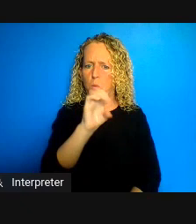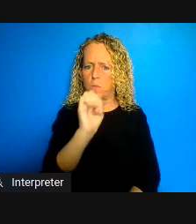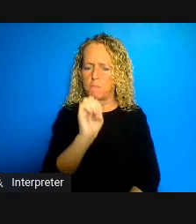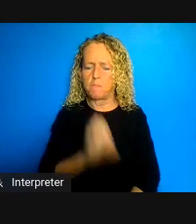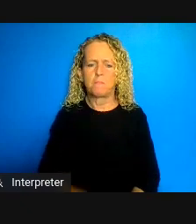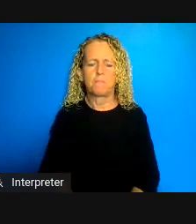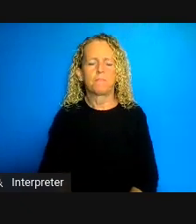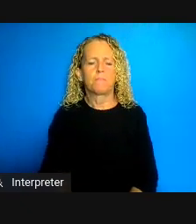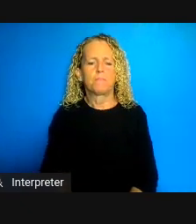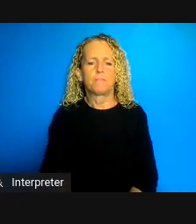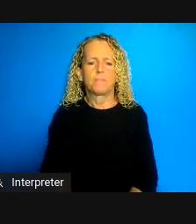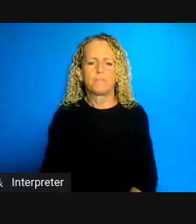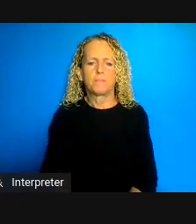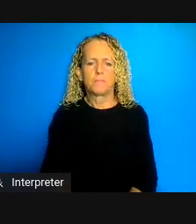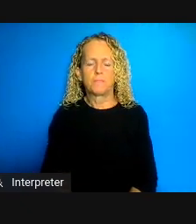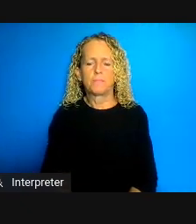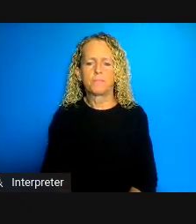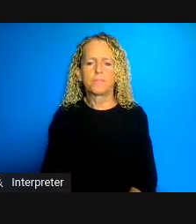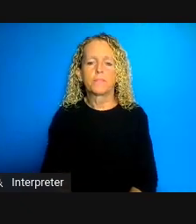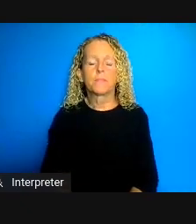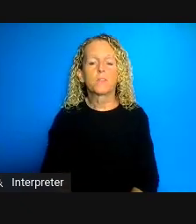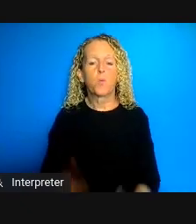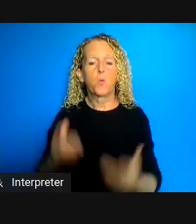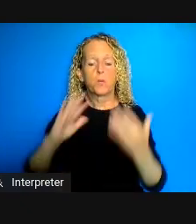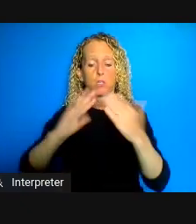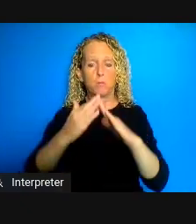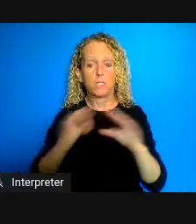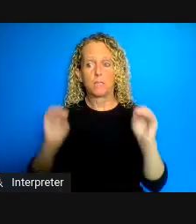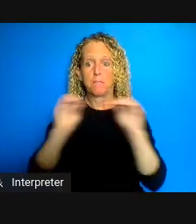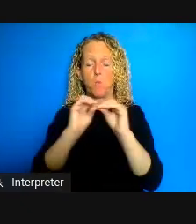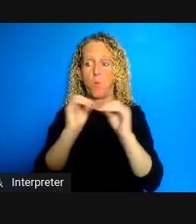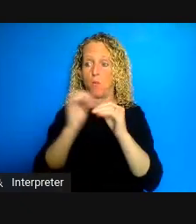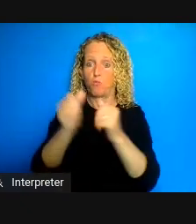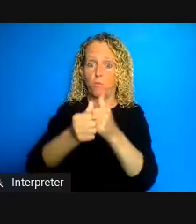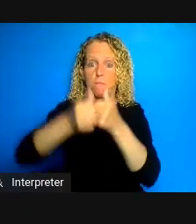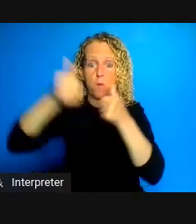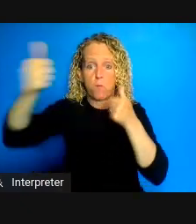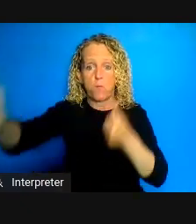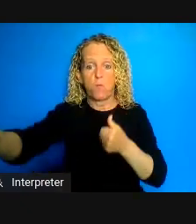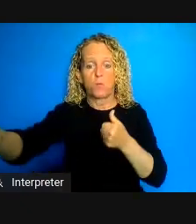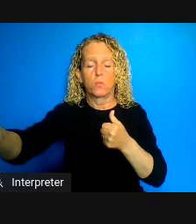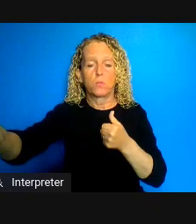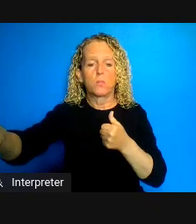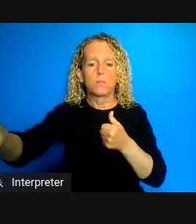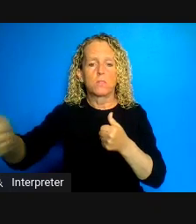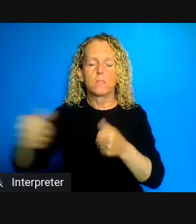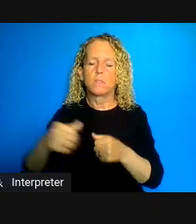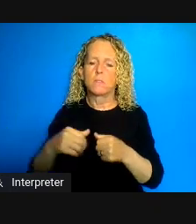of remote communities because they are at the risk of being hit the hardest so some communities are hours away with limited